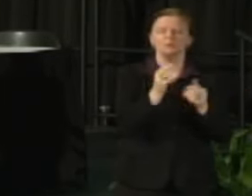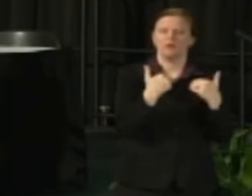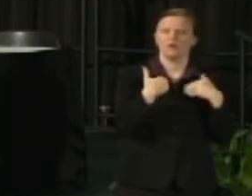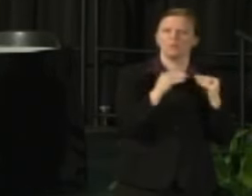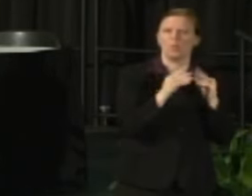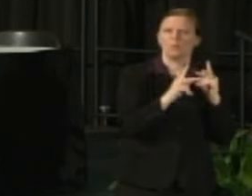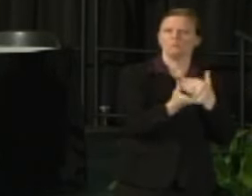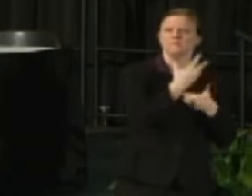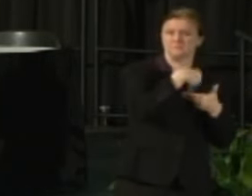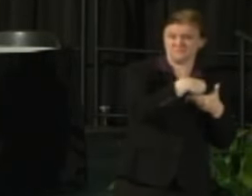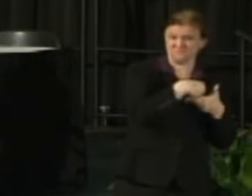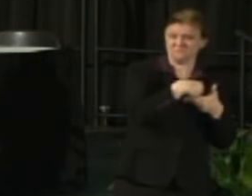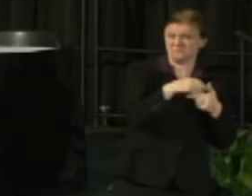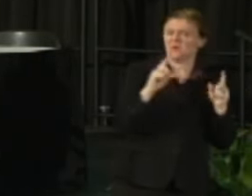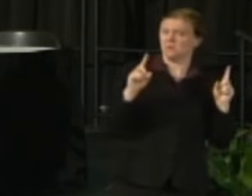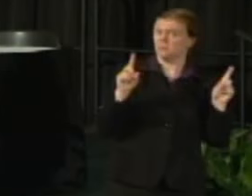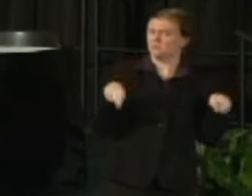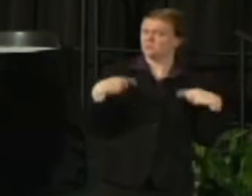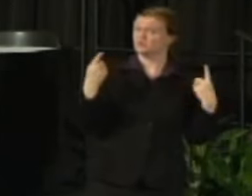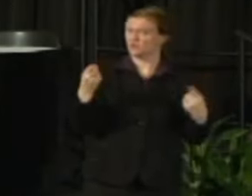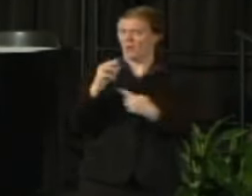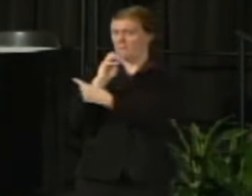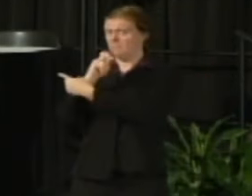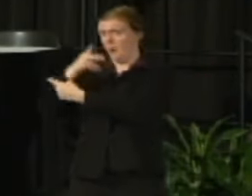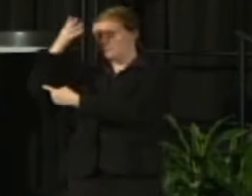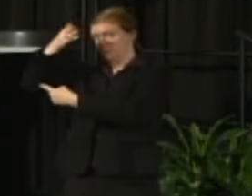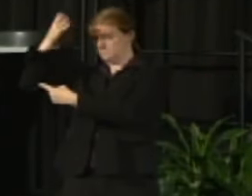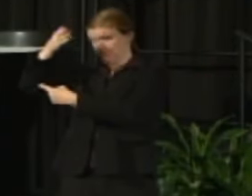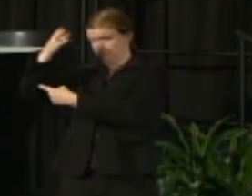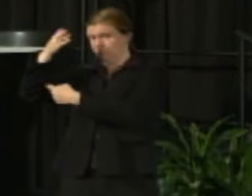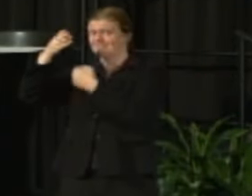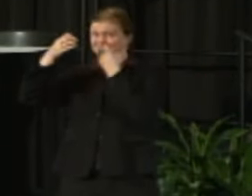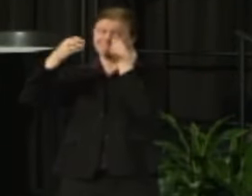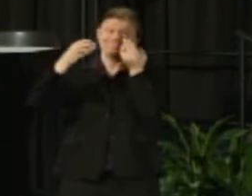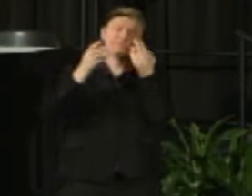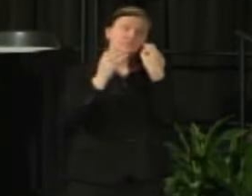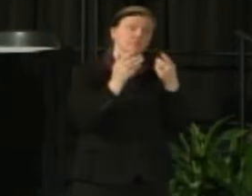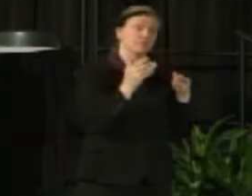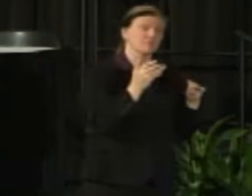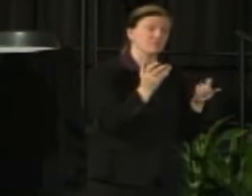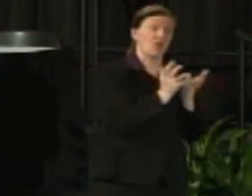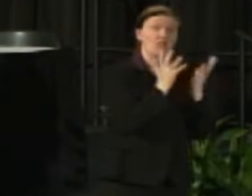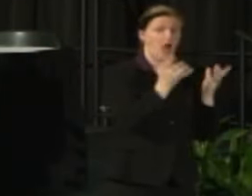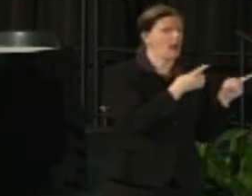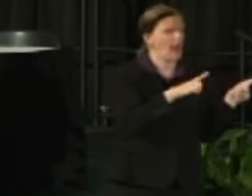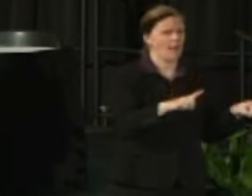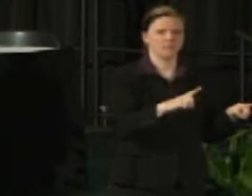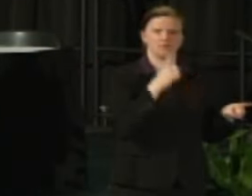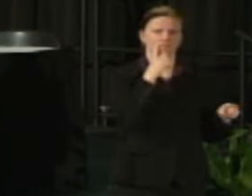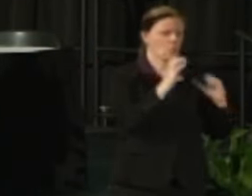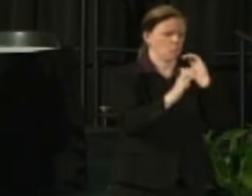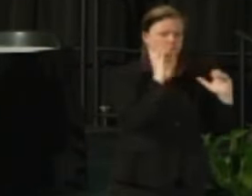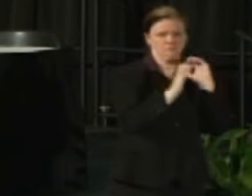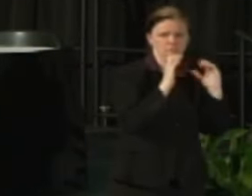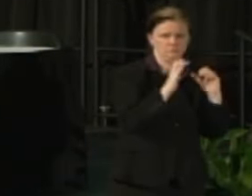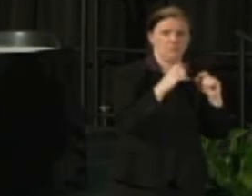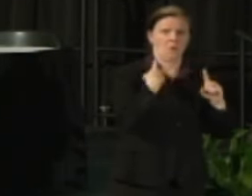And as you could here what Mark alluded to the Chancellor was there's lot of stuff already going on in terms of communication but we need to continue